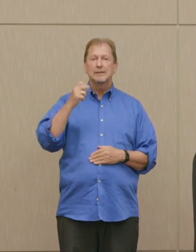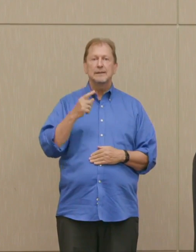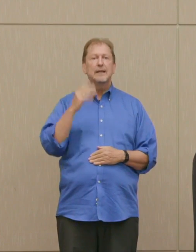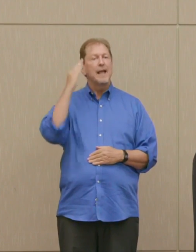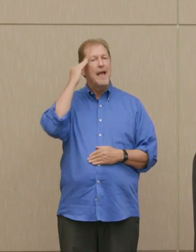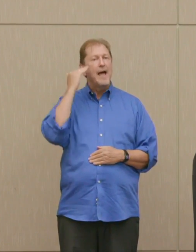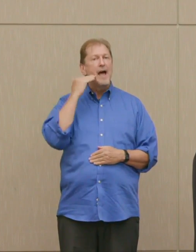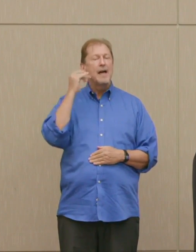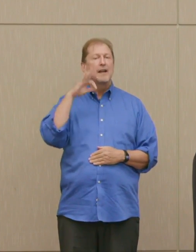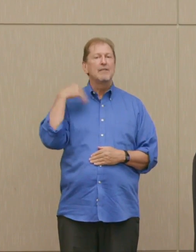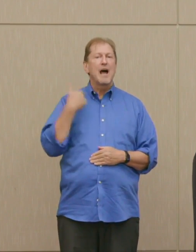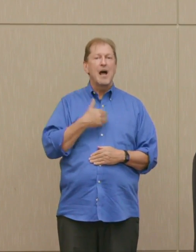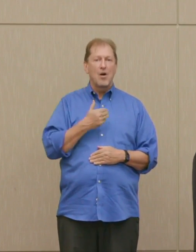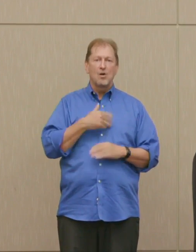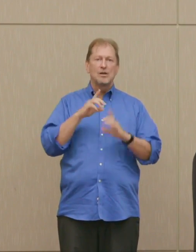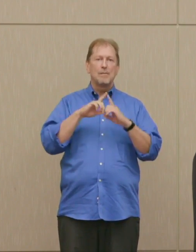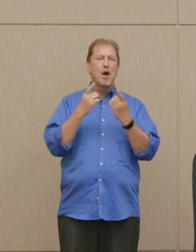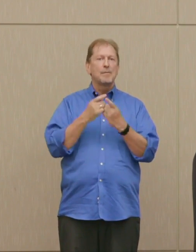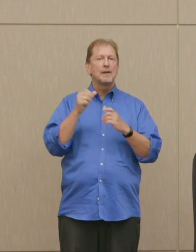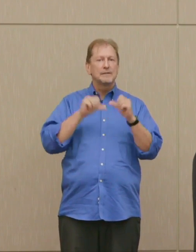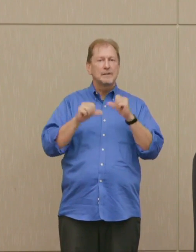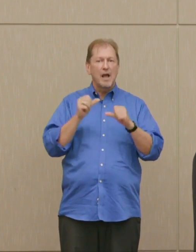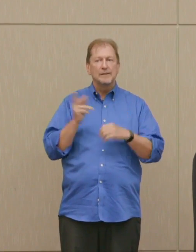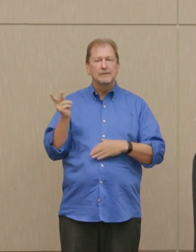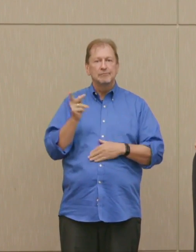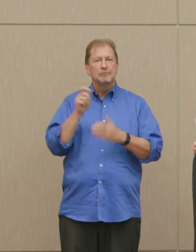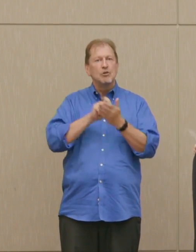Science, of another book, in press, on Privatization and the State.